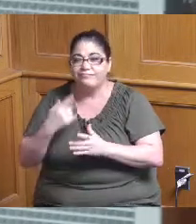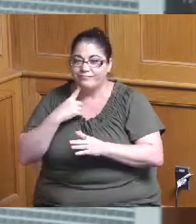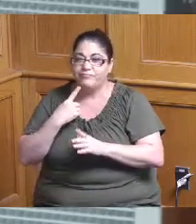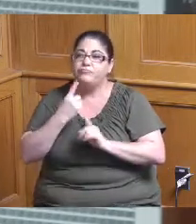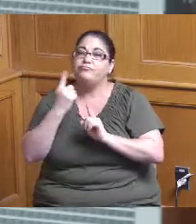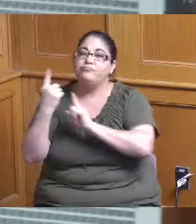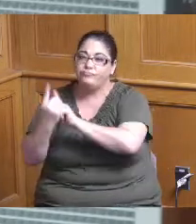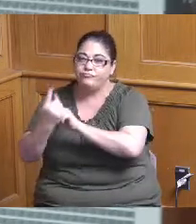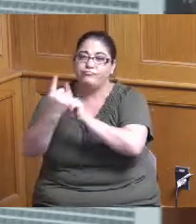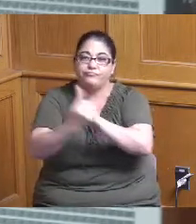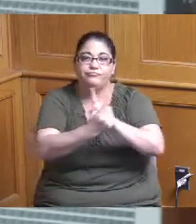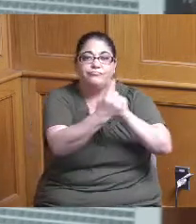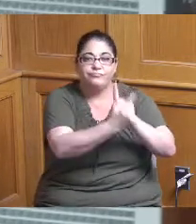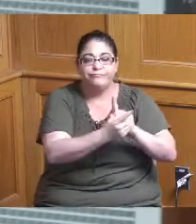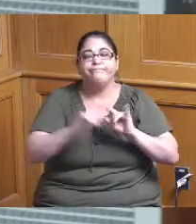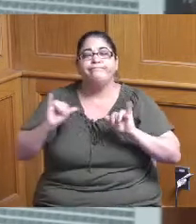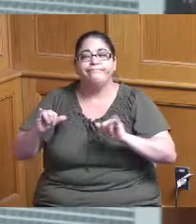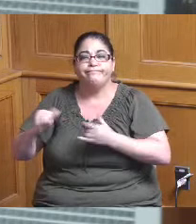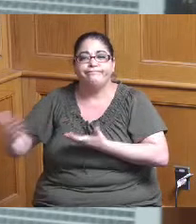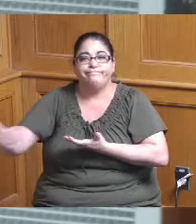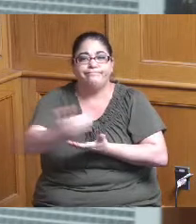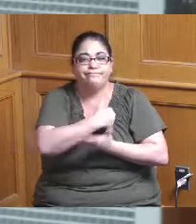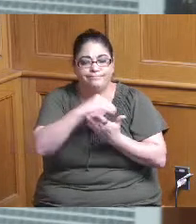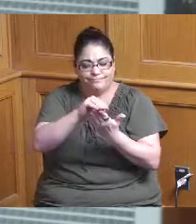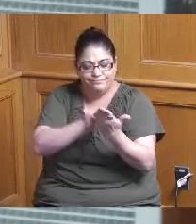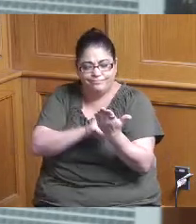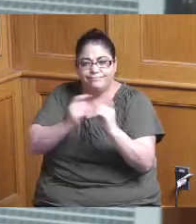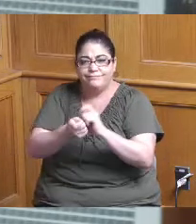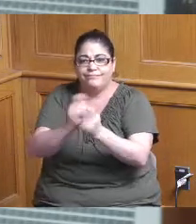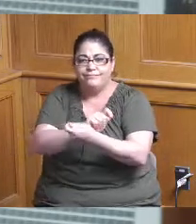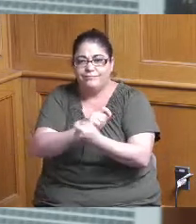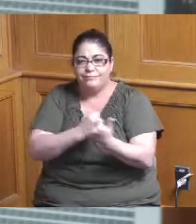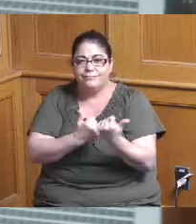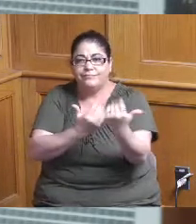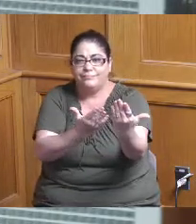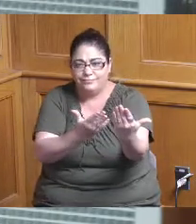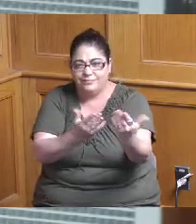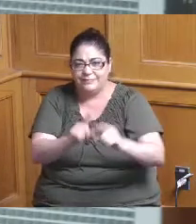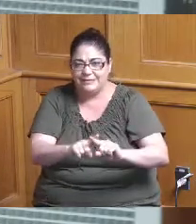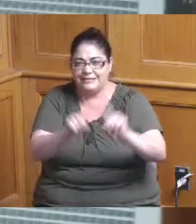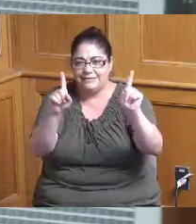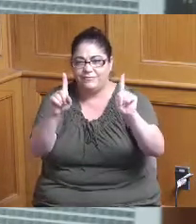a number of changes from the initial program that I presented a couple months ago or so